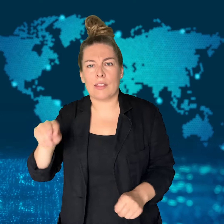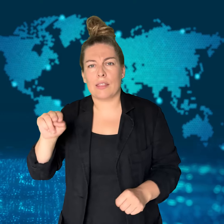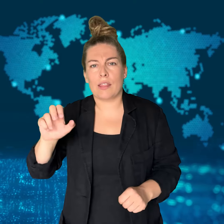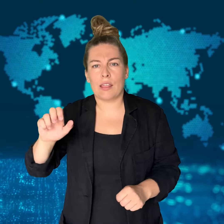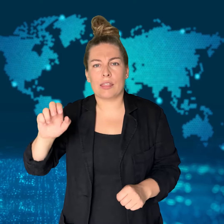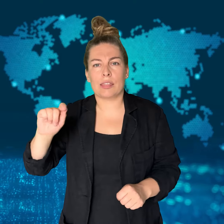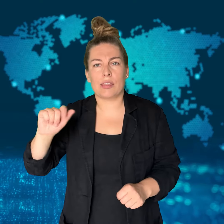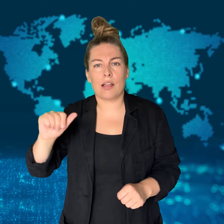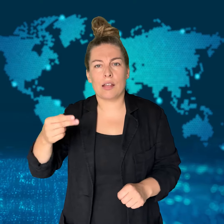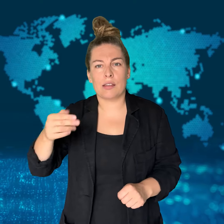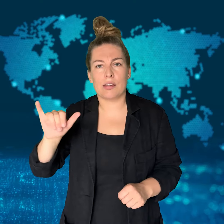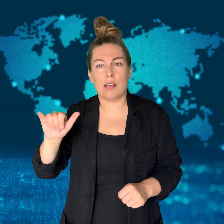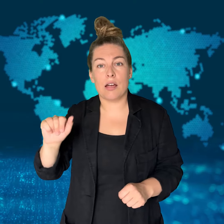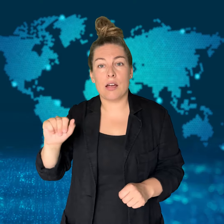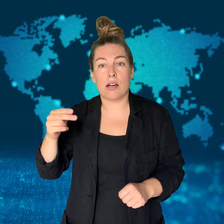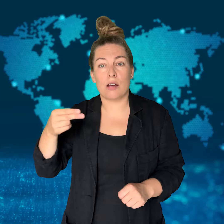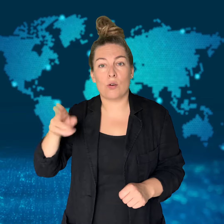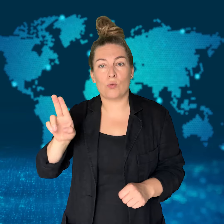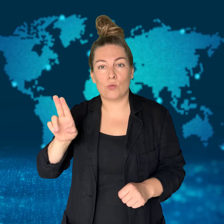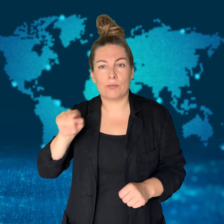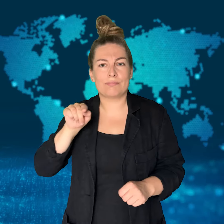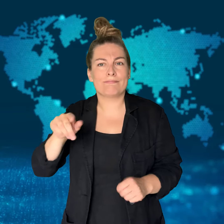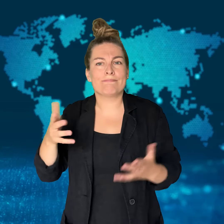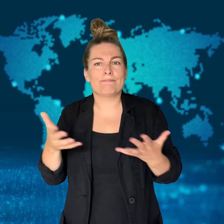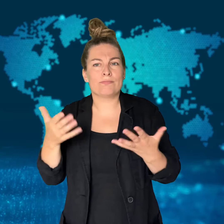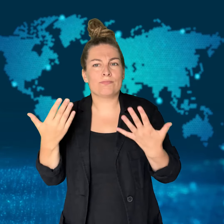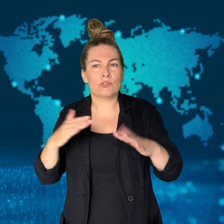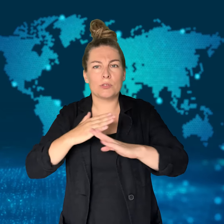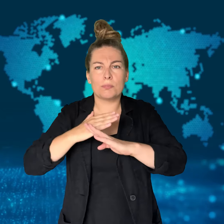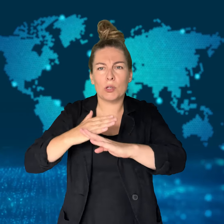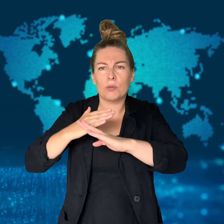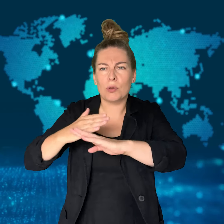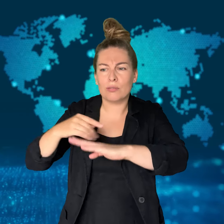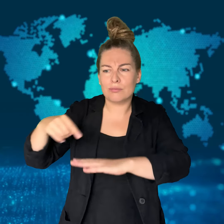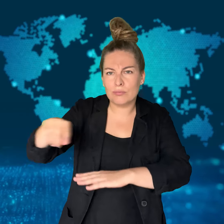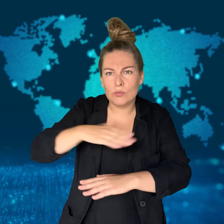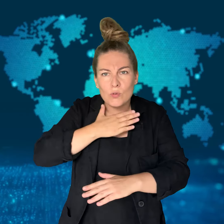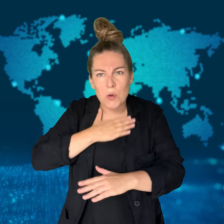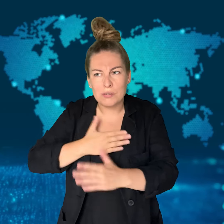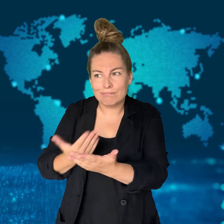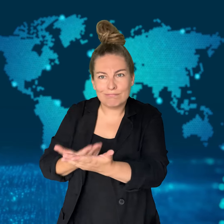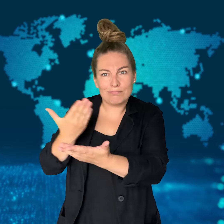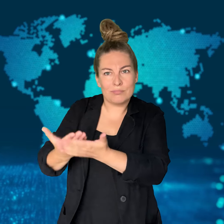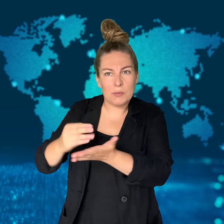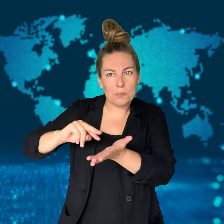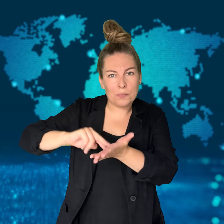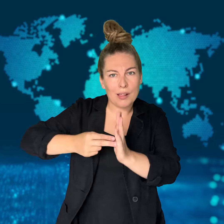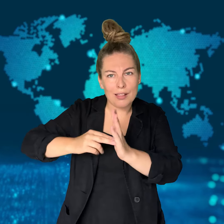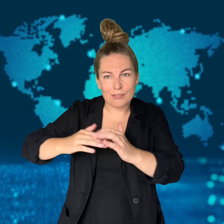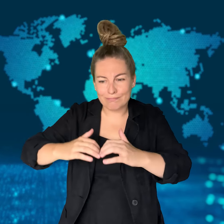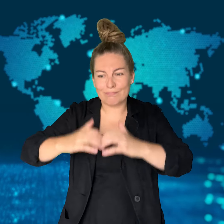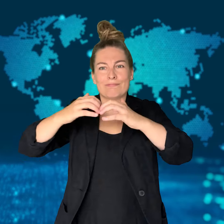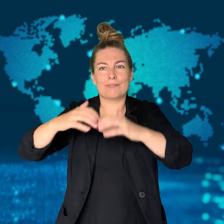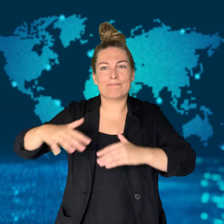Israel's attacks.